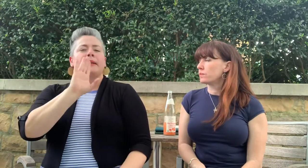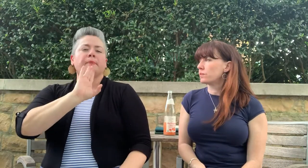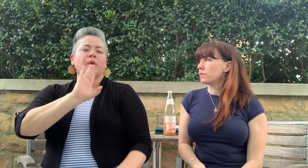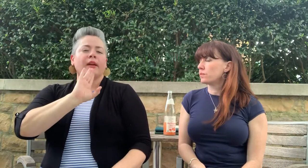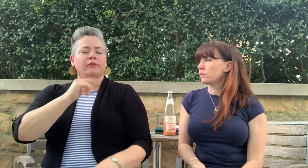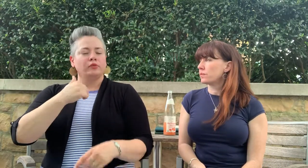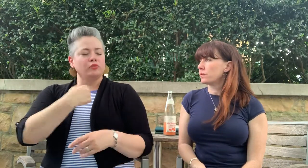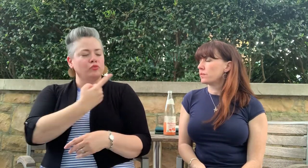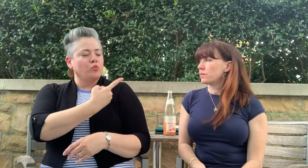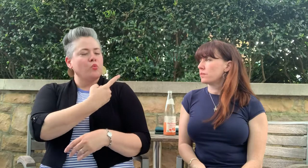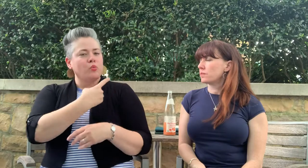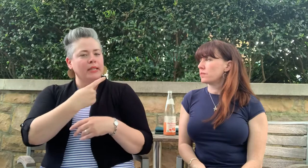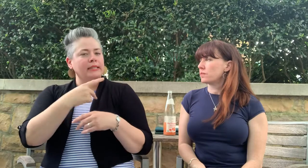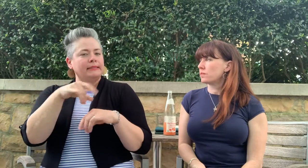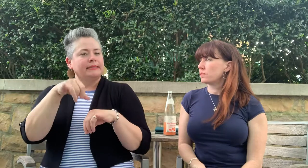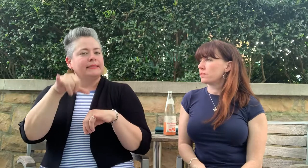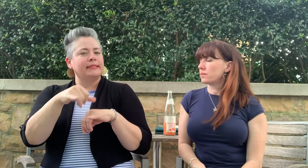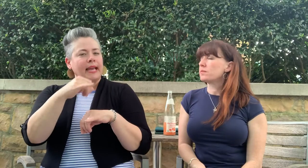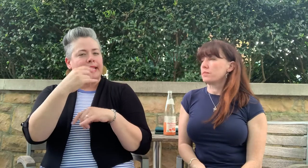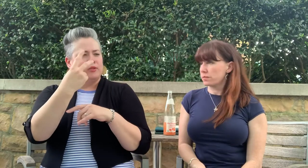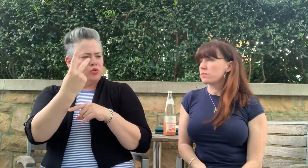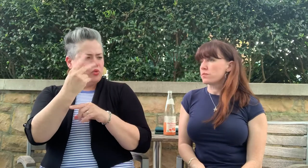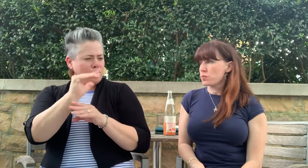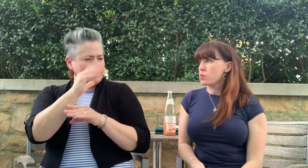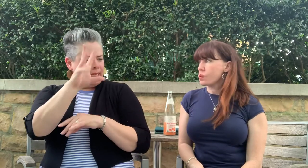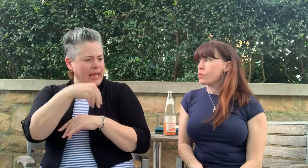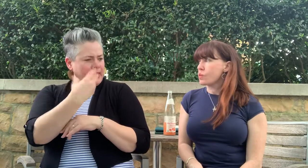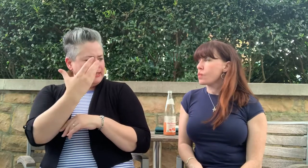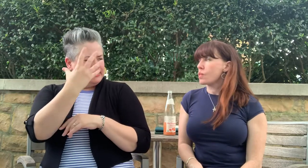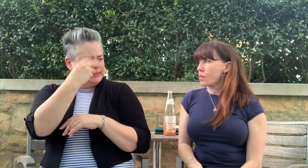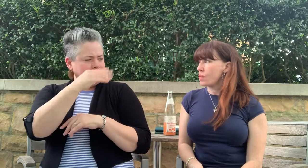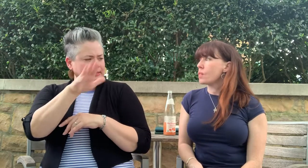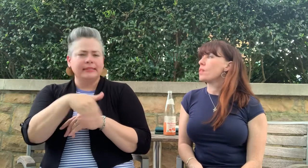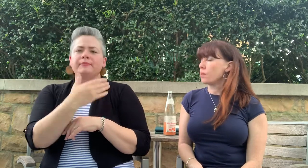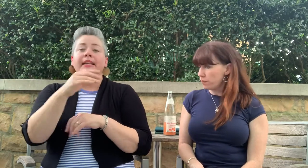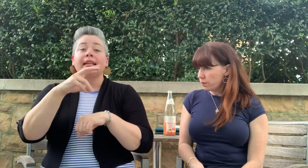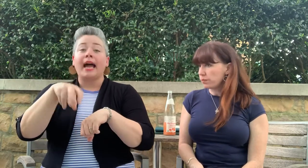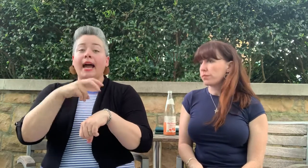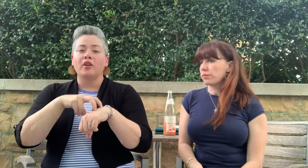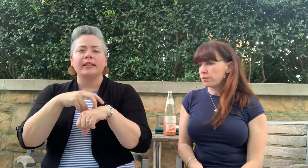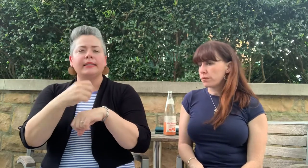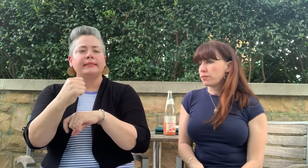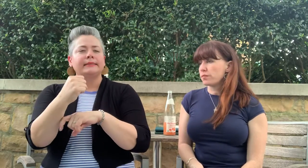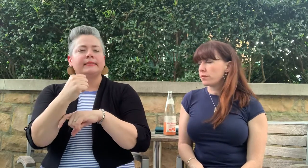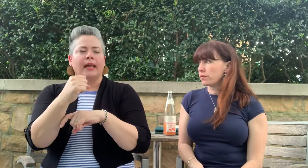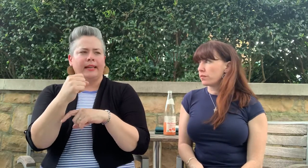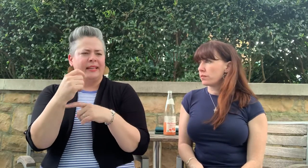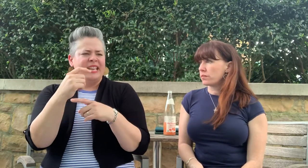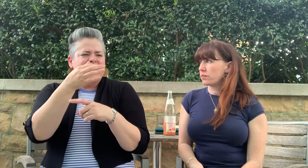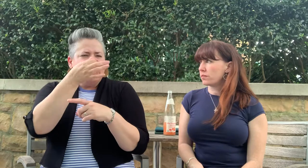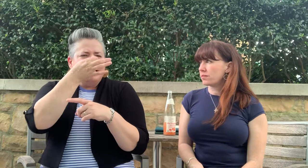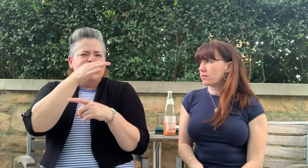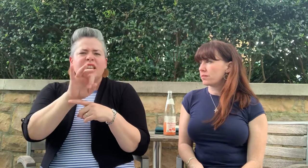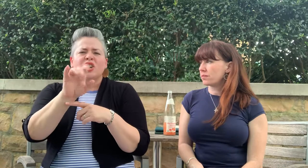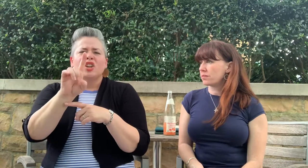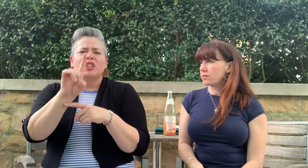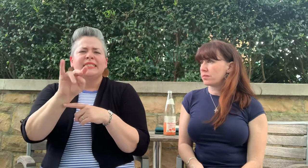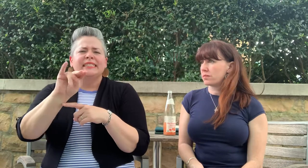bed and breakfast we stayed in near Dingle Ireland. We had a lovely two night stay here.